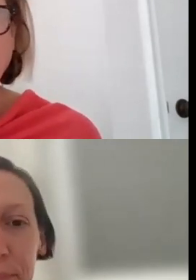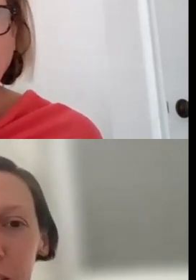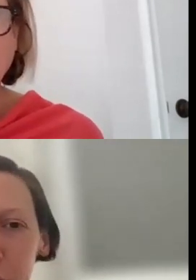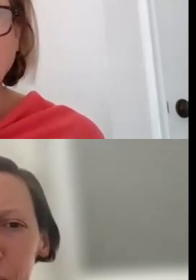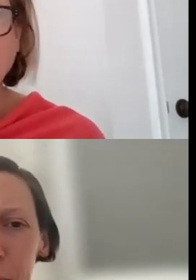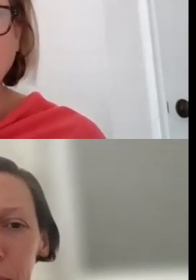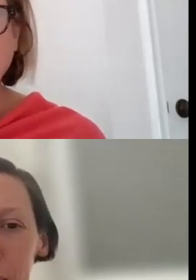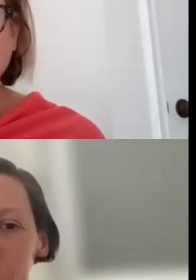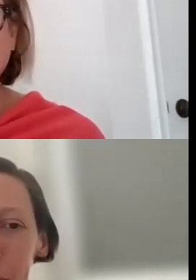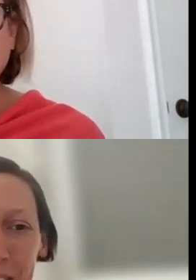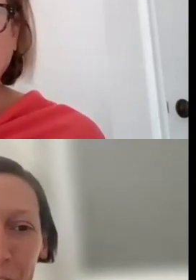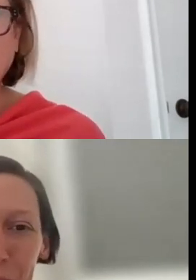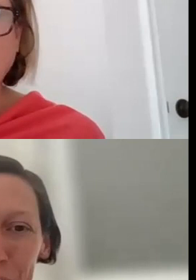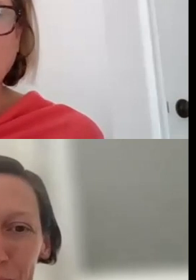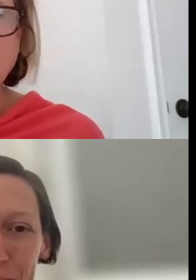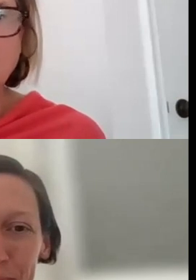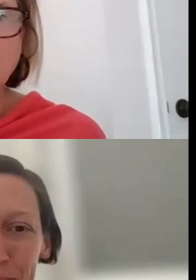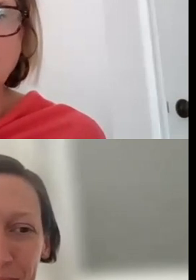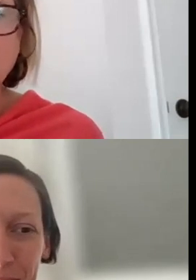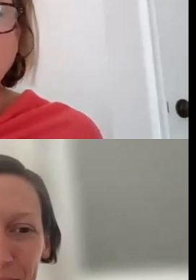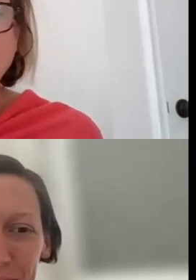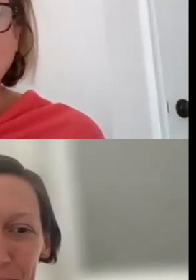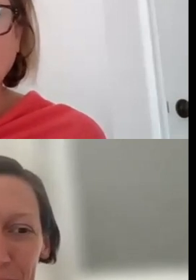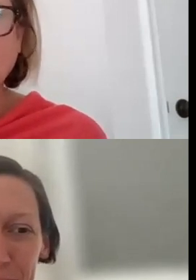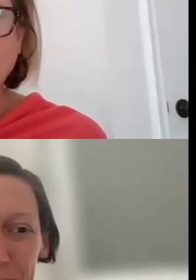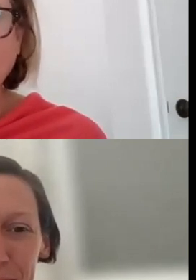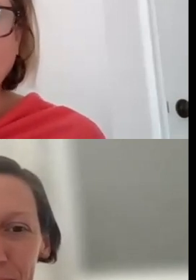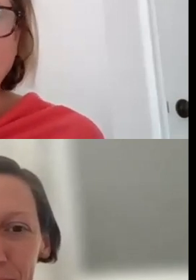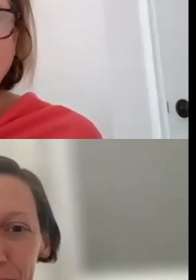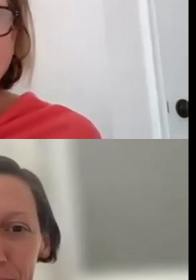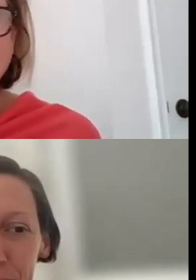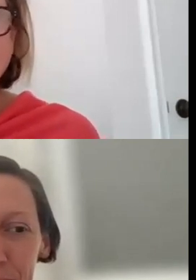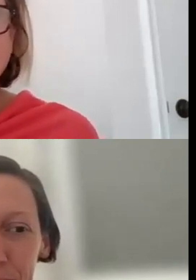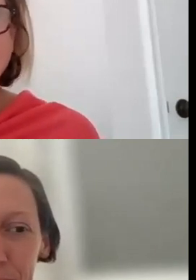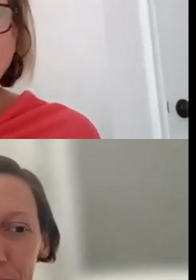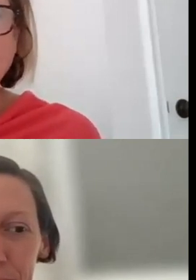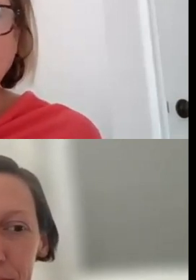SO, I HOPE THAT HELPS ANSWER THE QUESTION YES. THANK YOU, JENNIE.